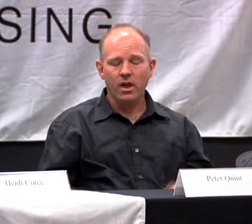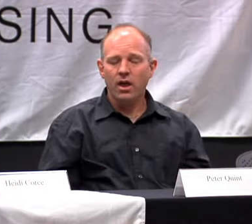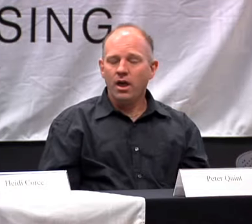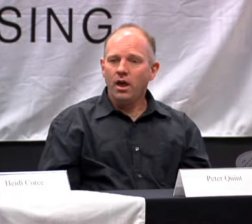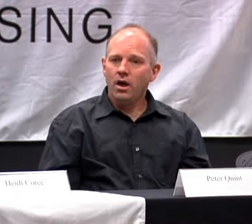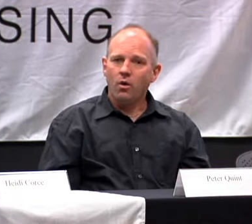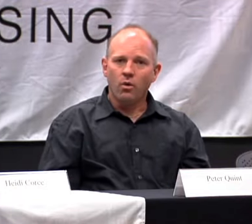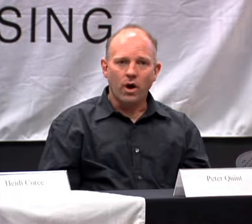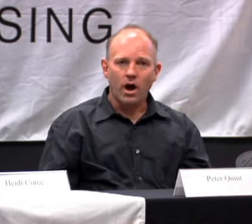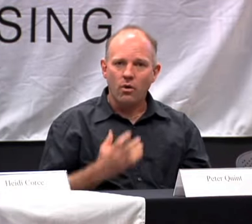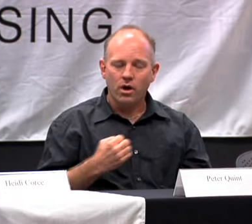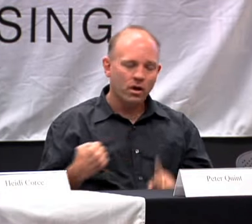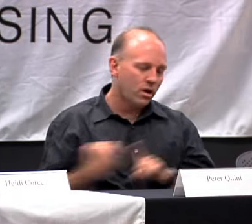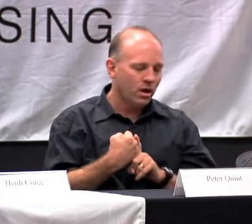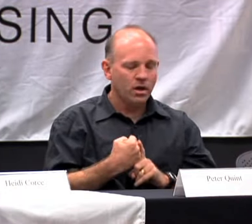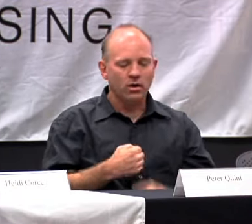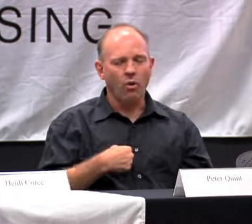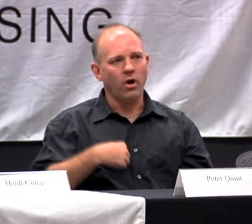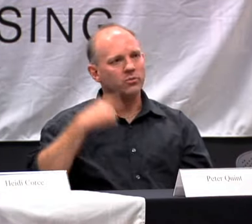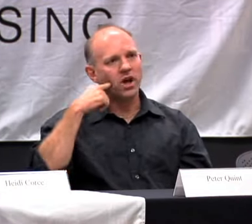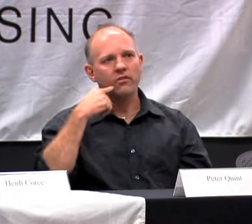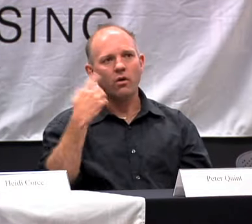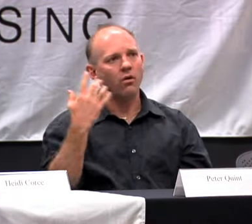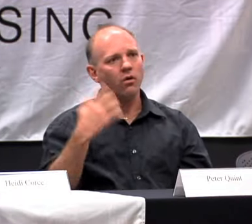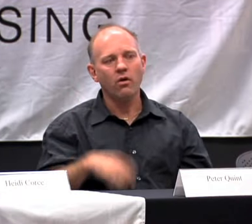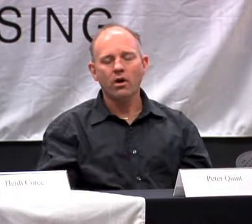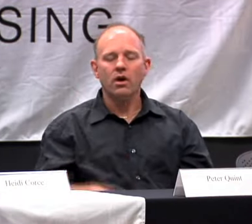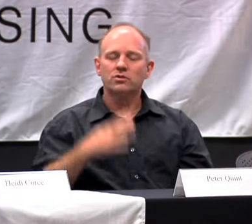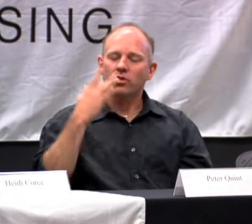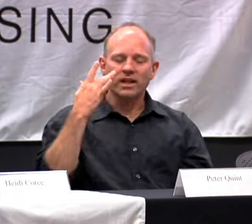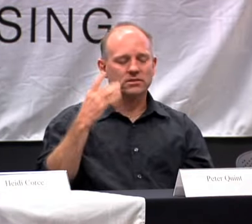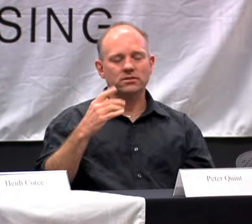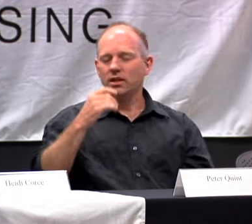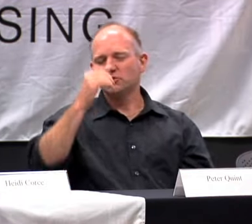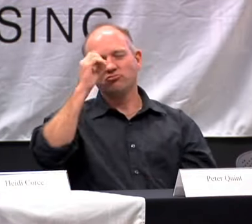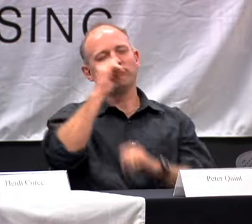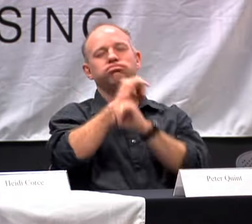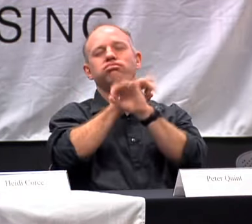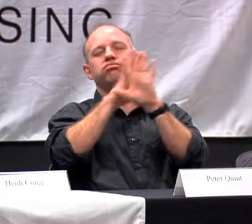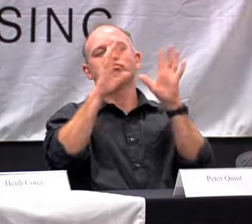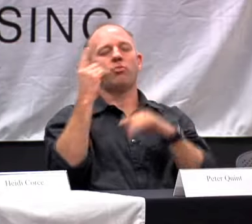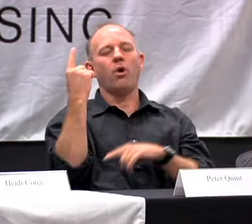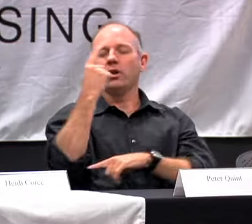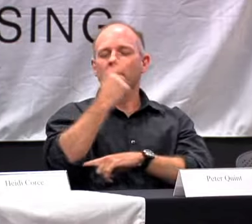ABOUT BEING ALONE. I REALLY FELT LONELY AND THAT IMPACTED ME. AND